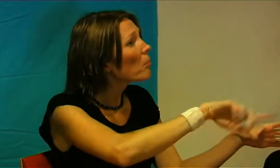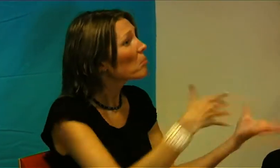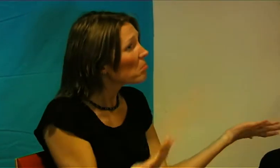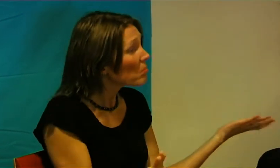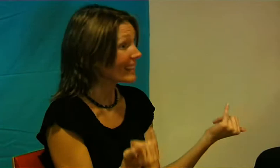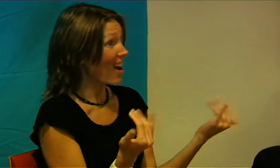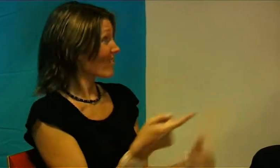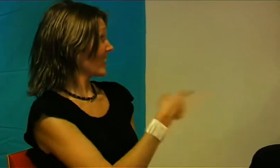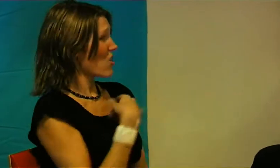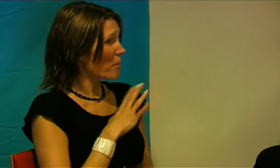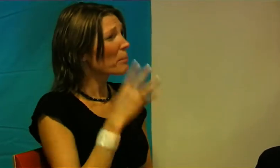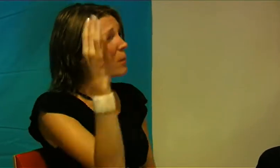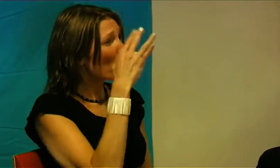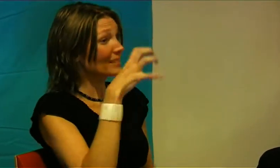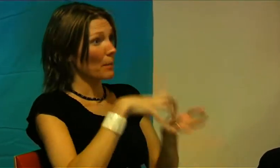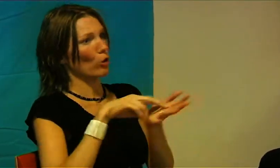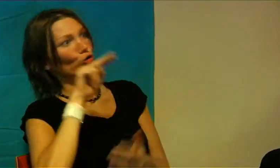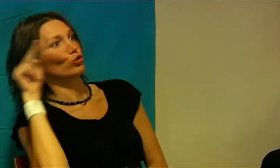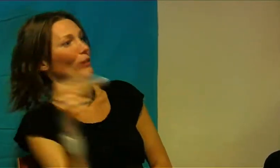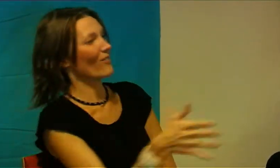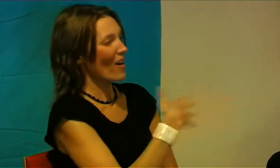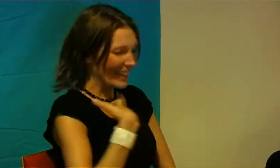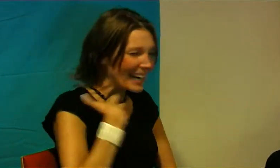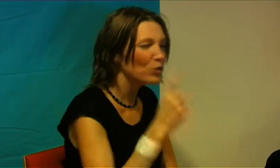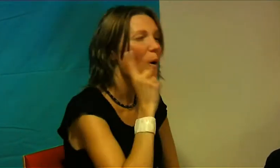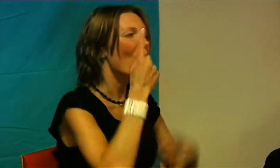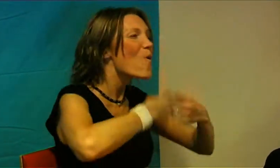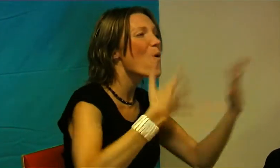Today the problem is that the society views our wealthy deaf culture as-